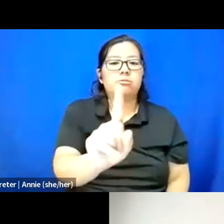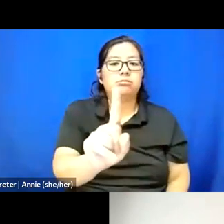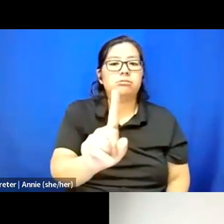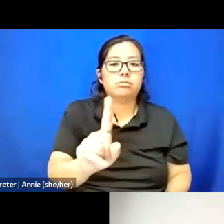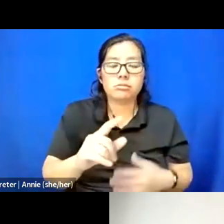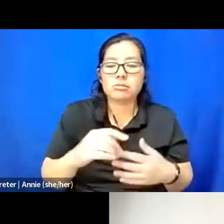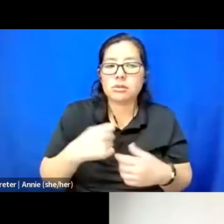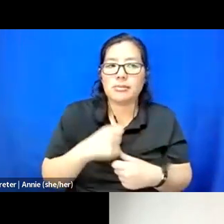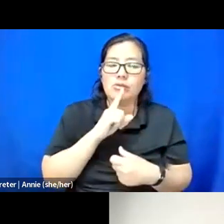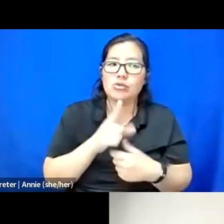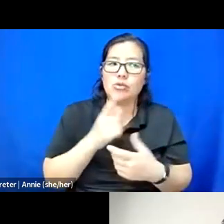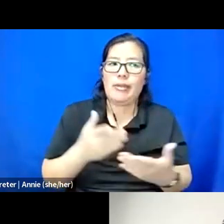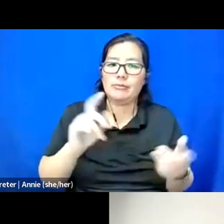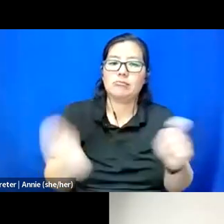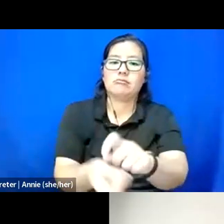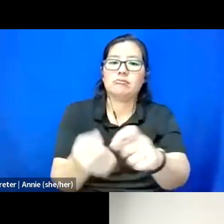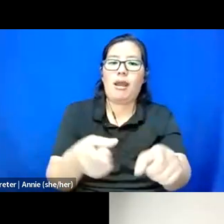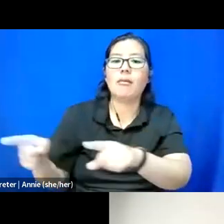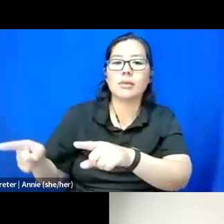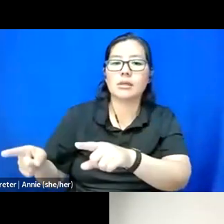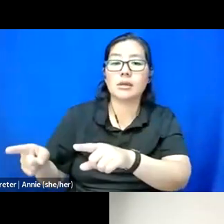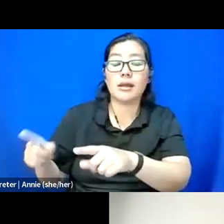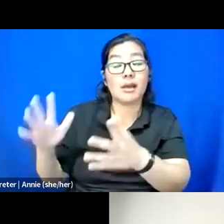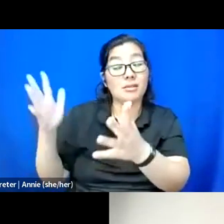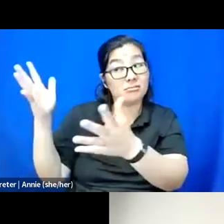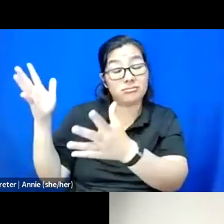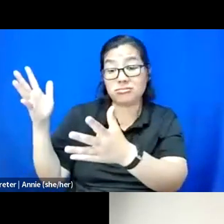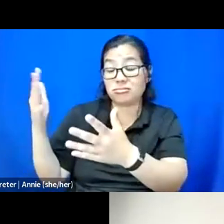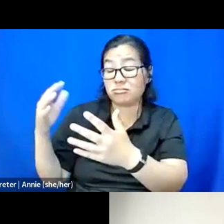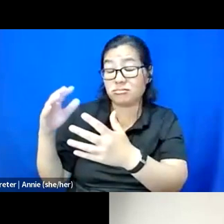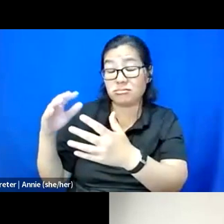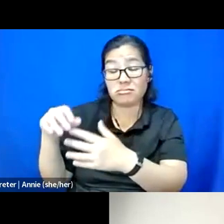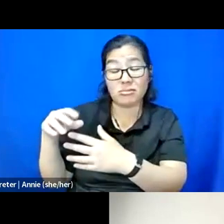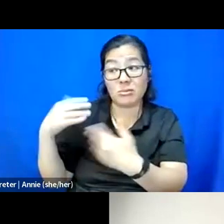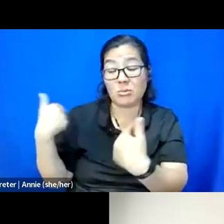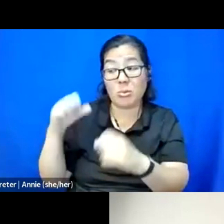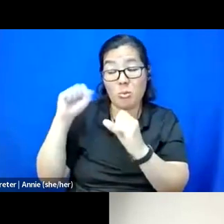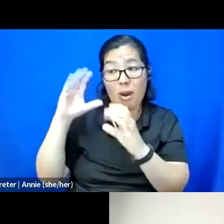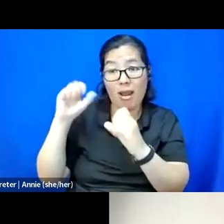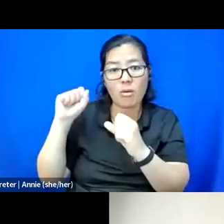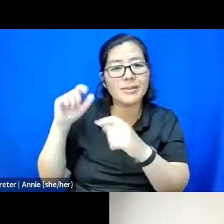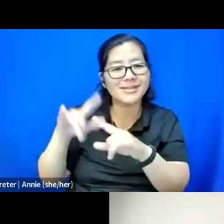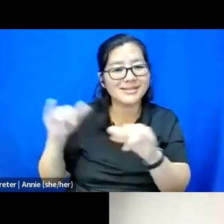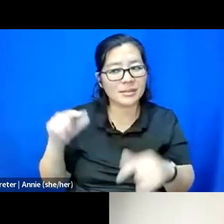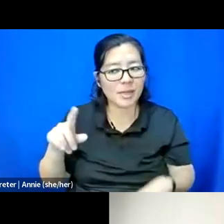And that's tremendous and awe-inspiring to behold, but also, like, shouldn't have had to happen.